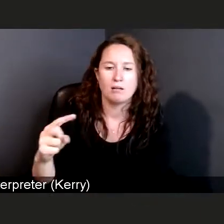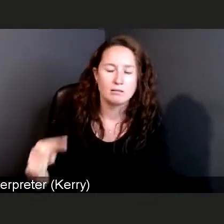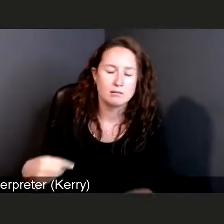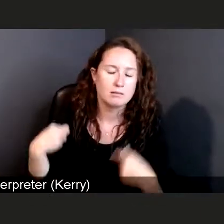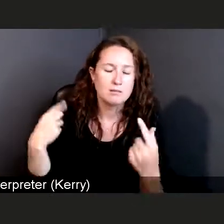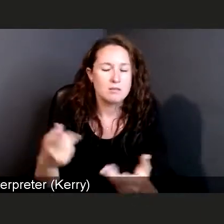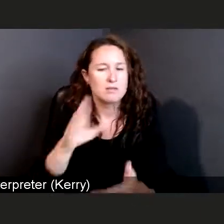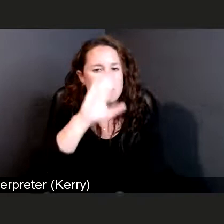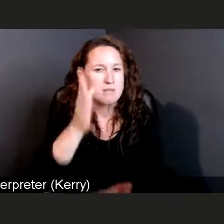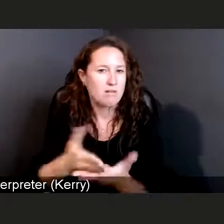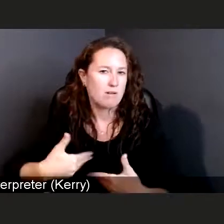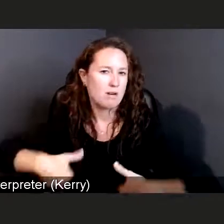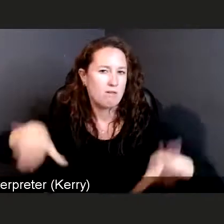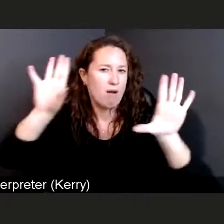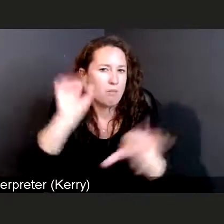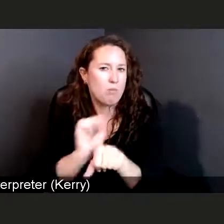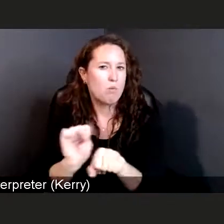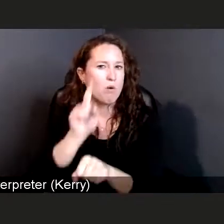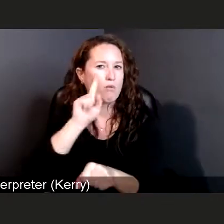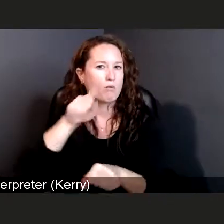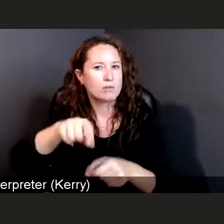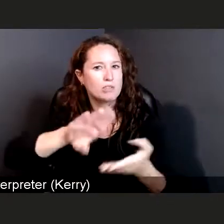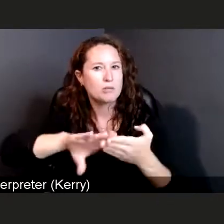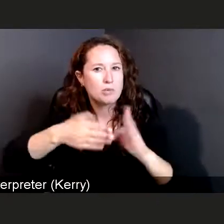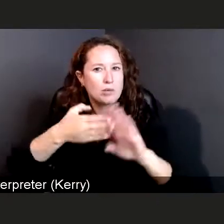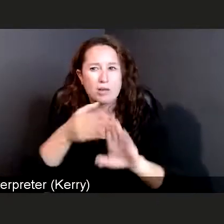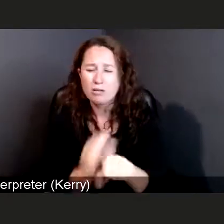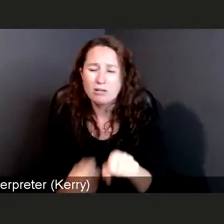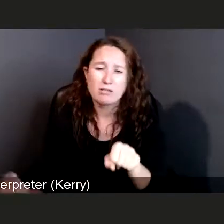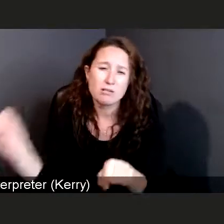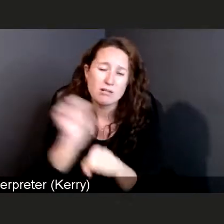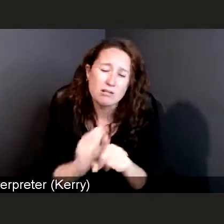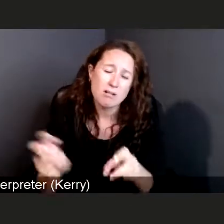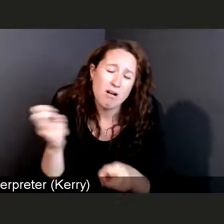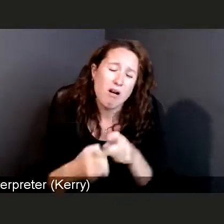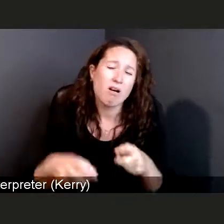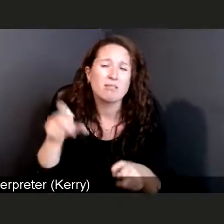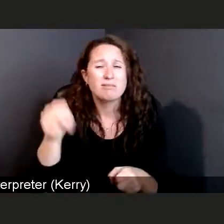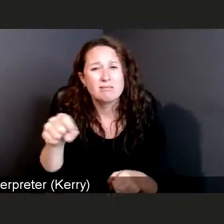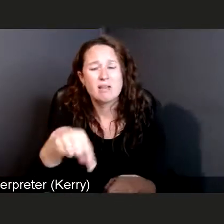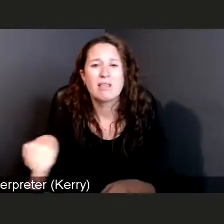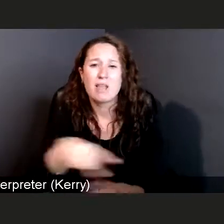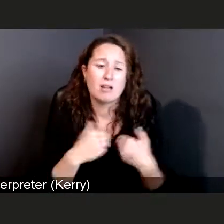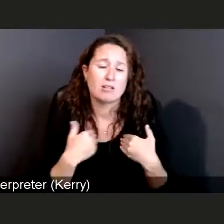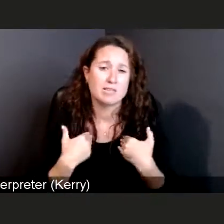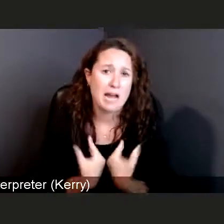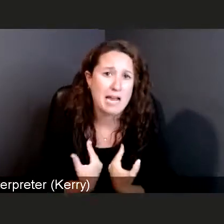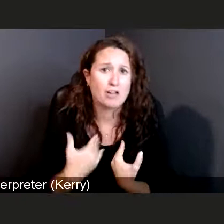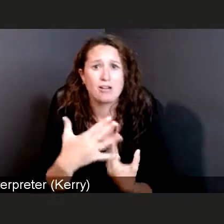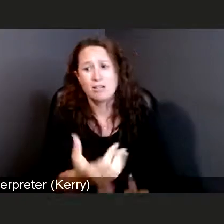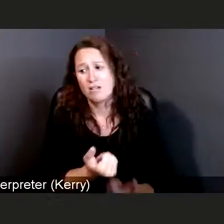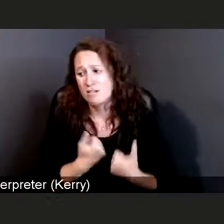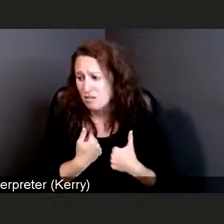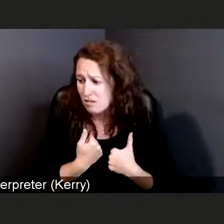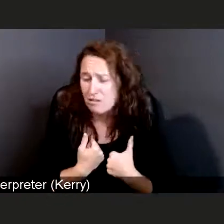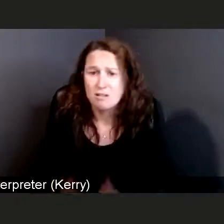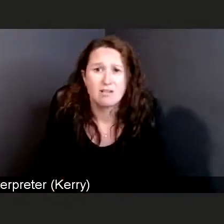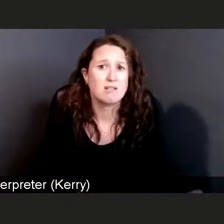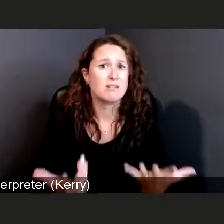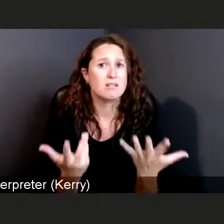They've worked so hard, many of them are fatigued, many of them are tired, many of them are disheartened